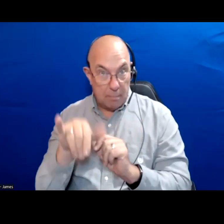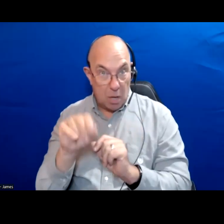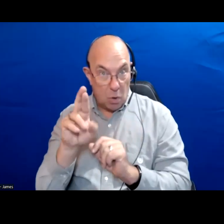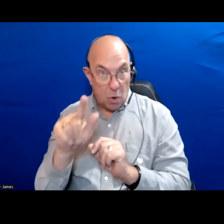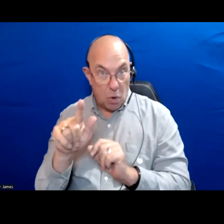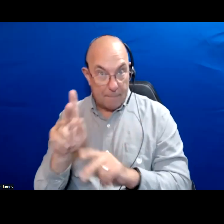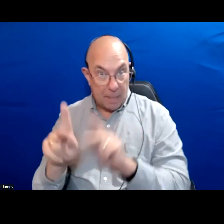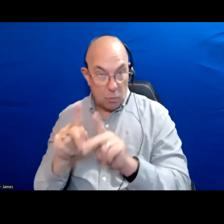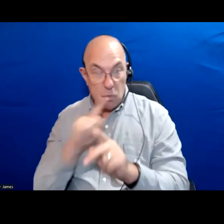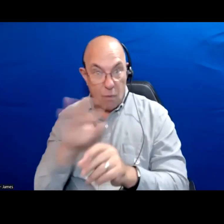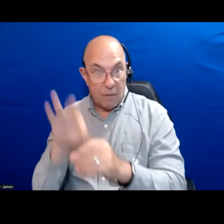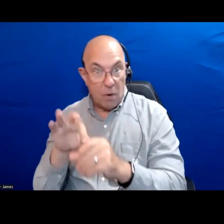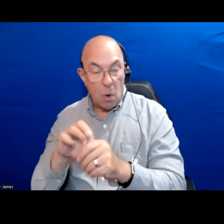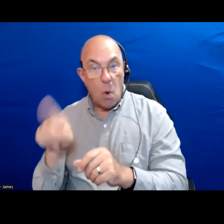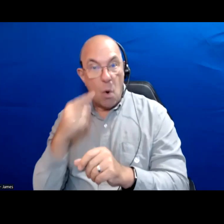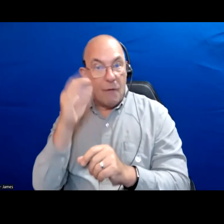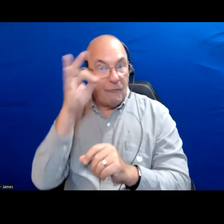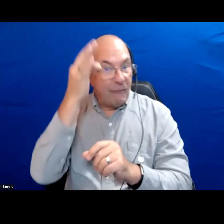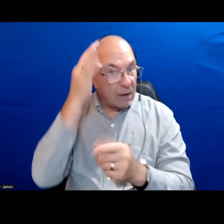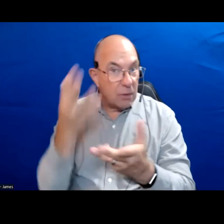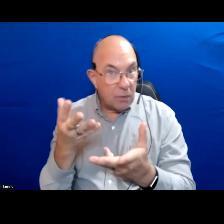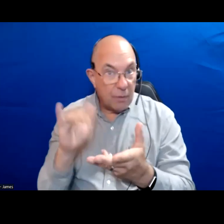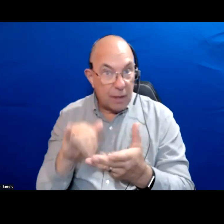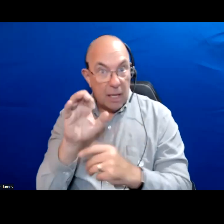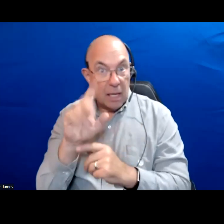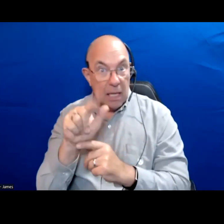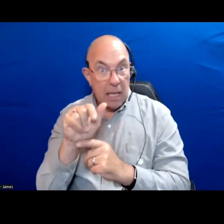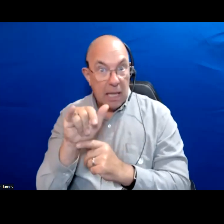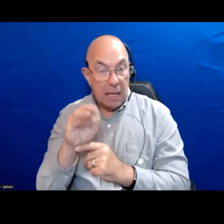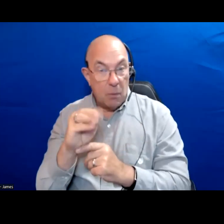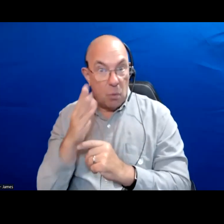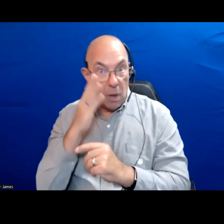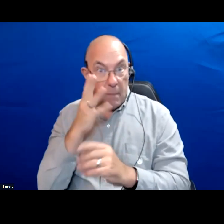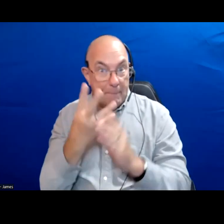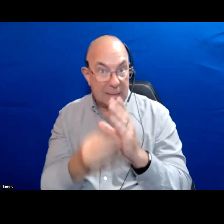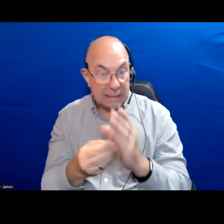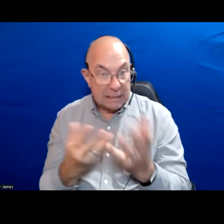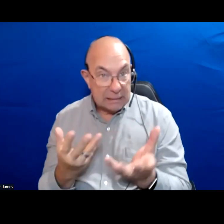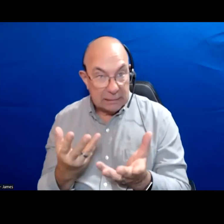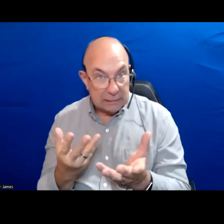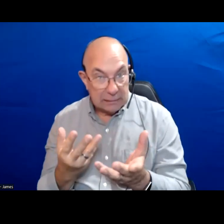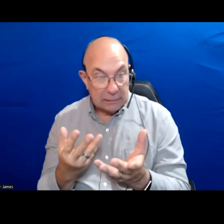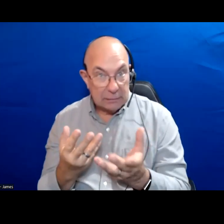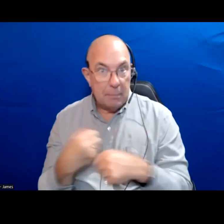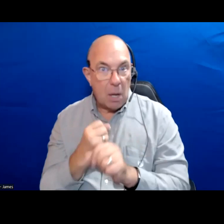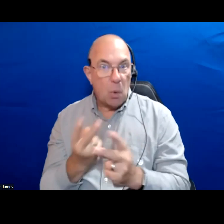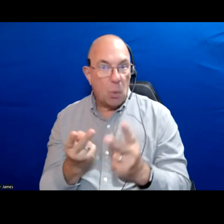Or are they solely federal issues? Are these claims less likely to fall between the cracks and thus worsening the homelessness